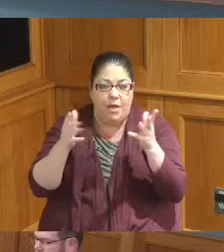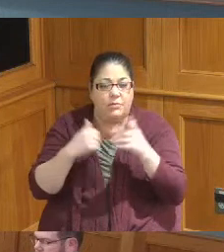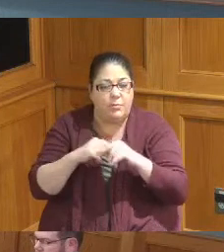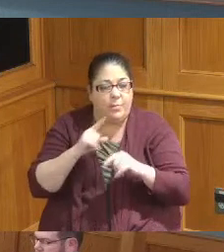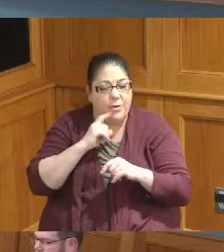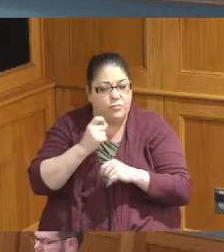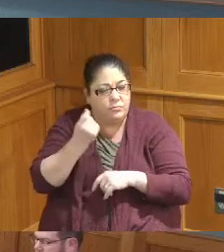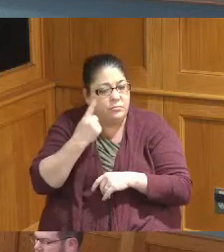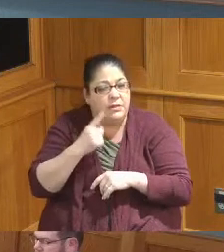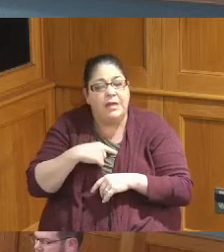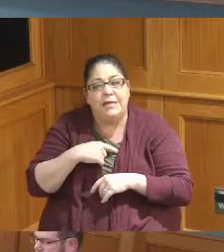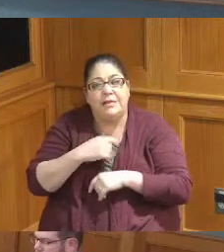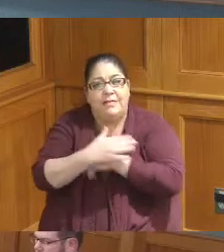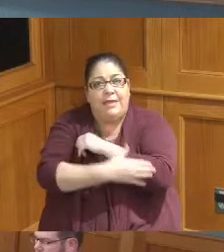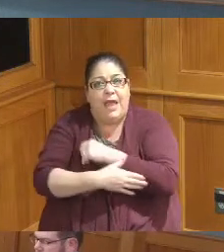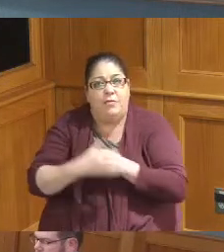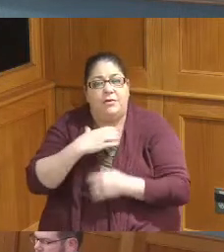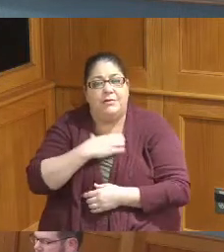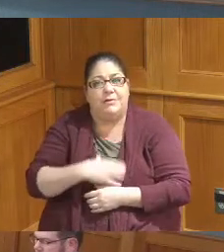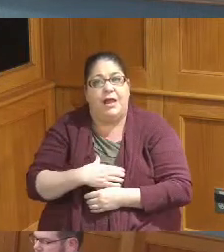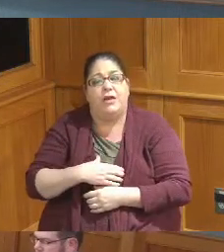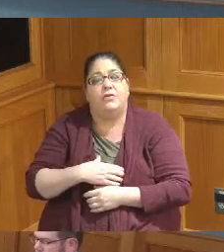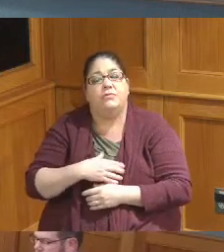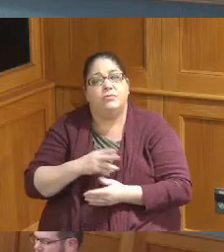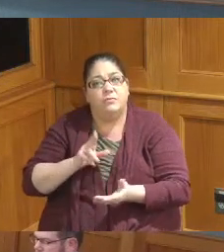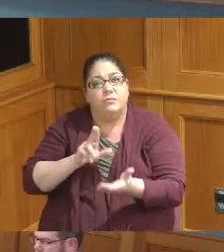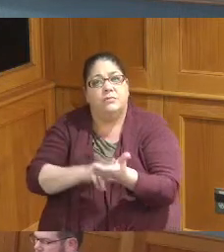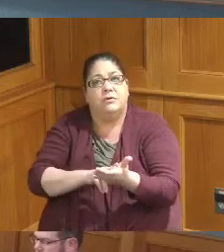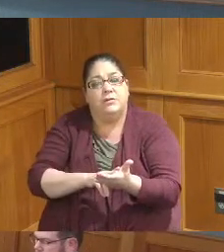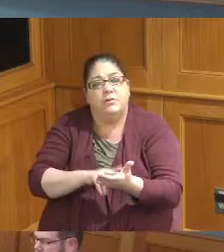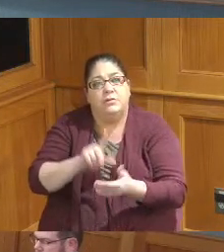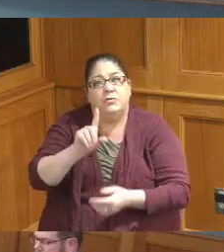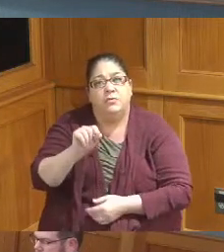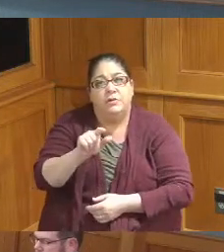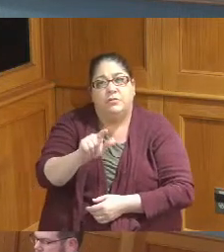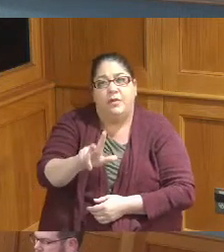it says where is the county desires to enter into the 2023 Cooperative agreement